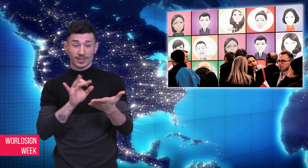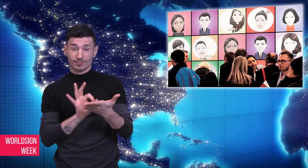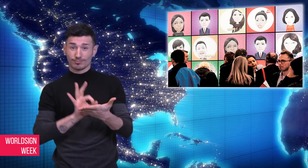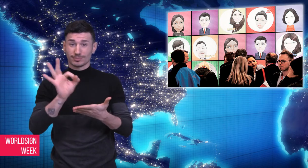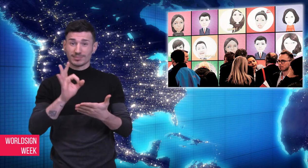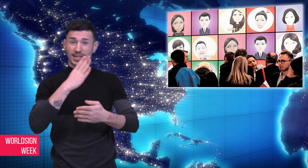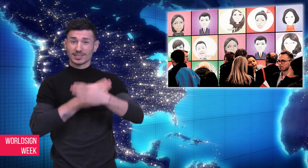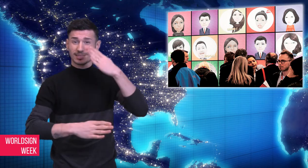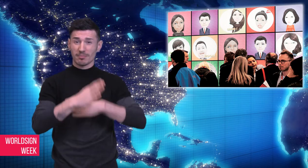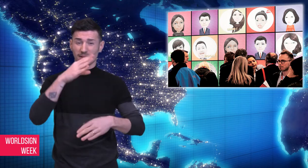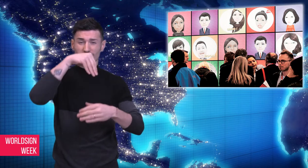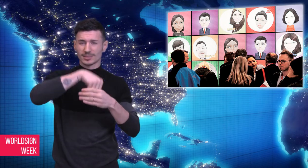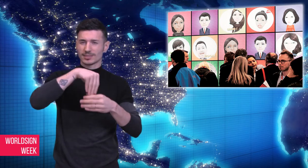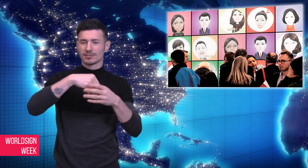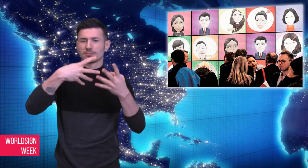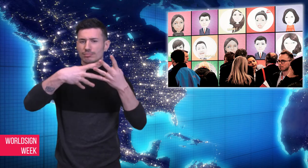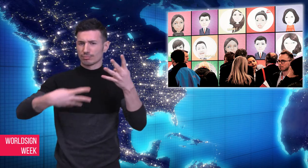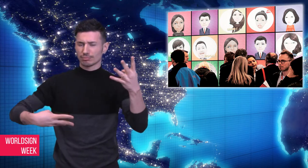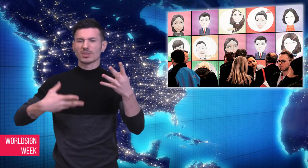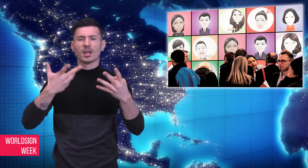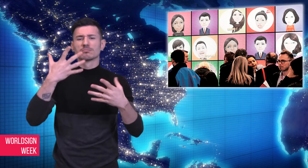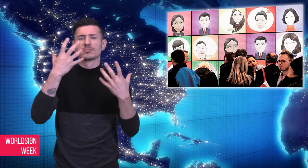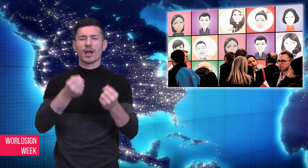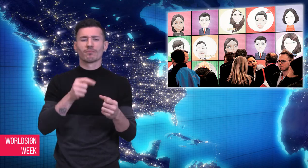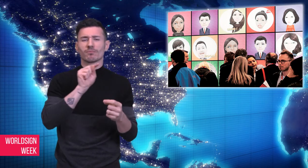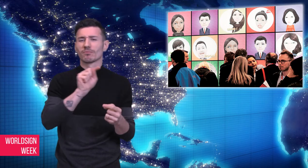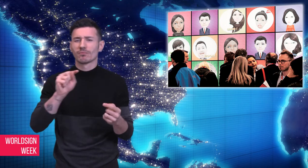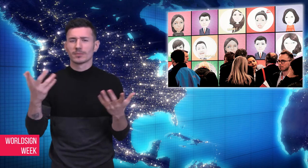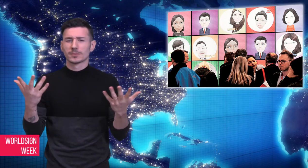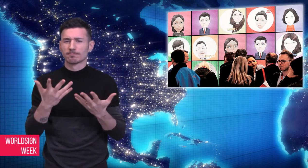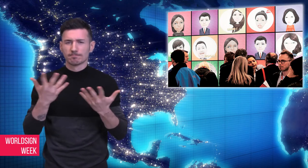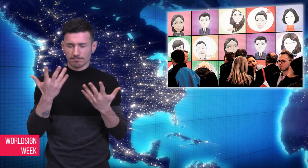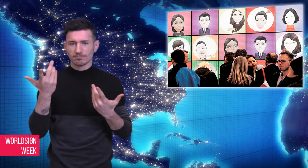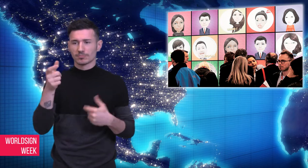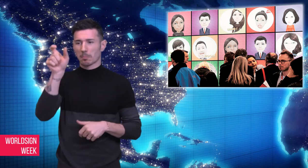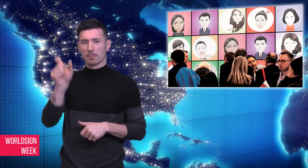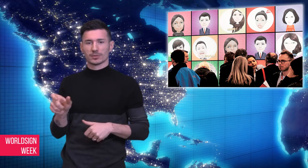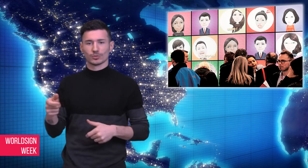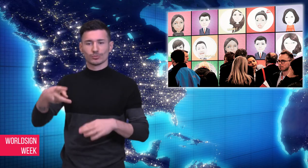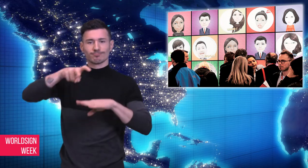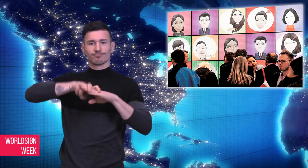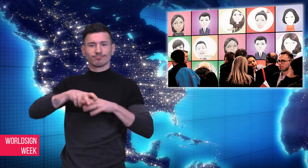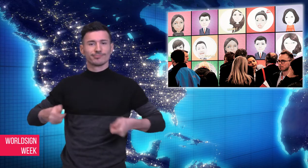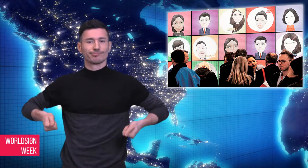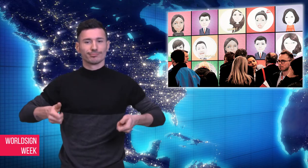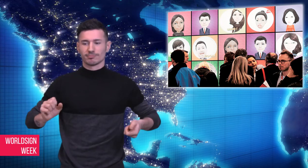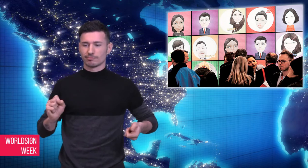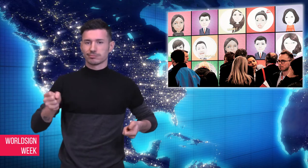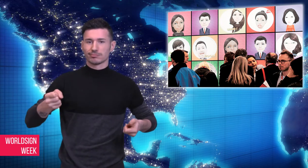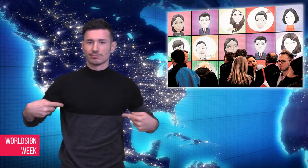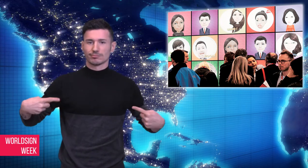something during text messages. There will be emojis showing a